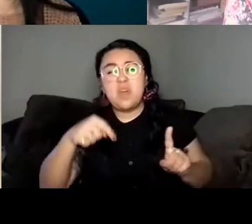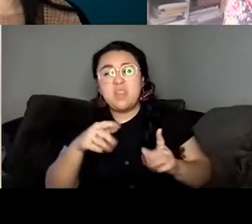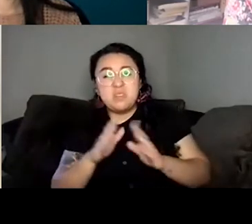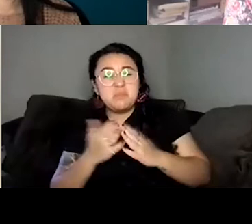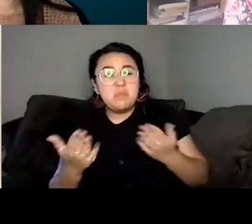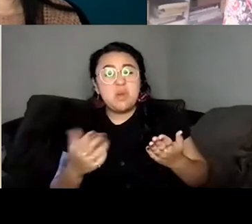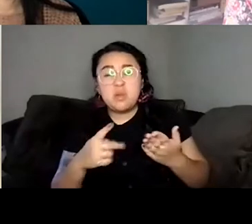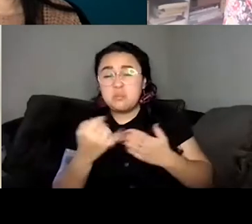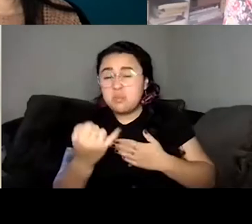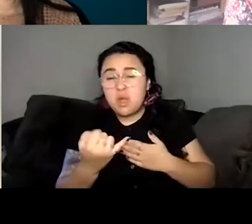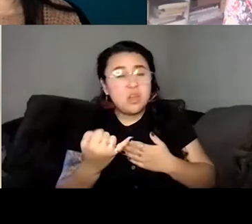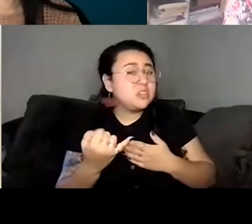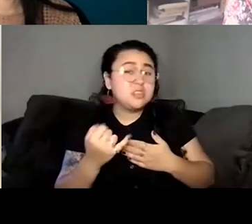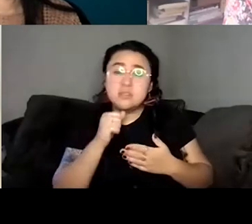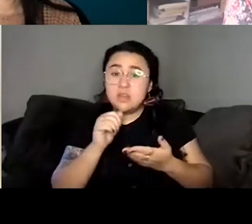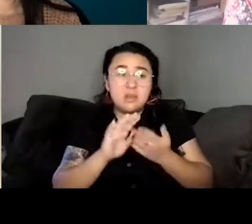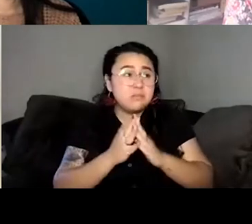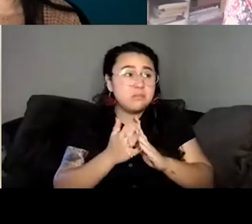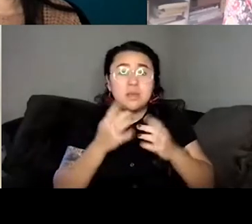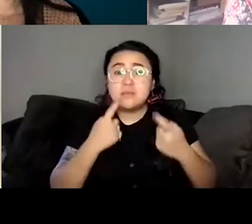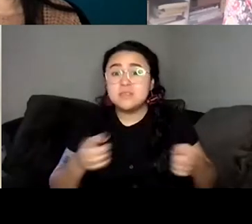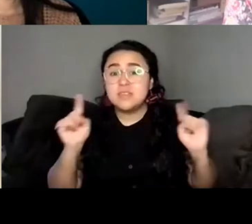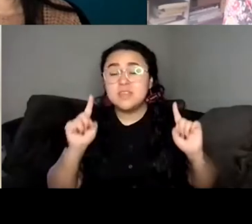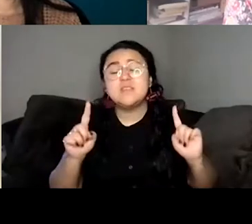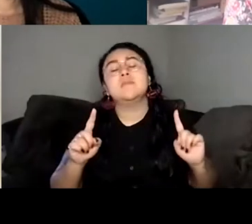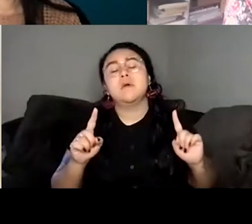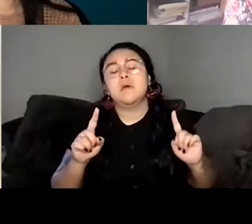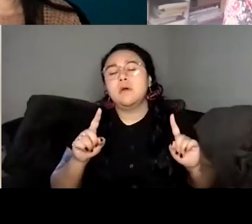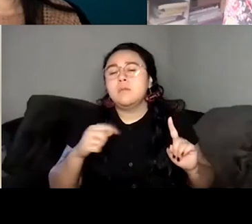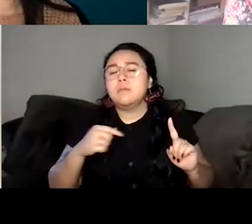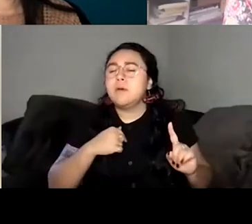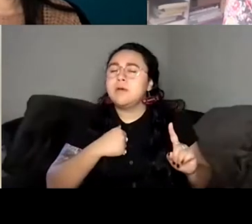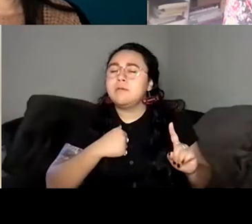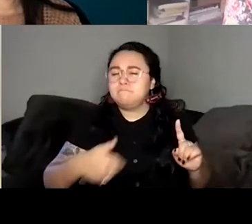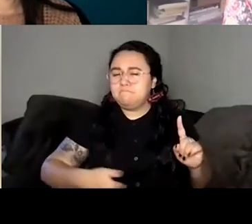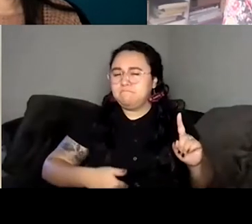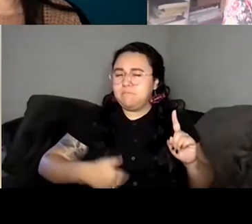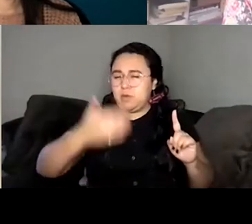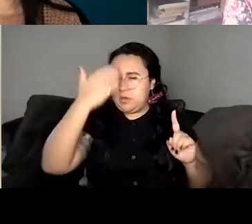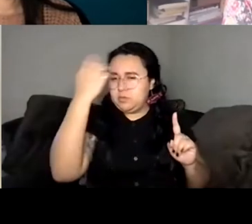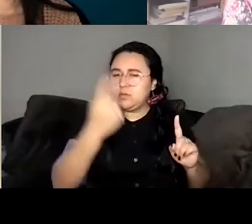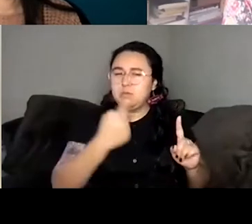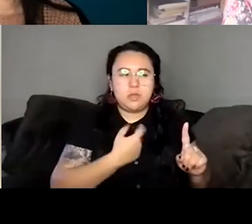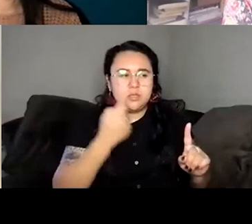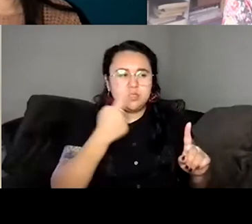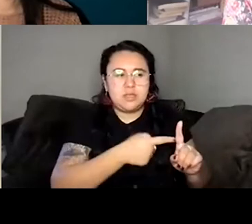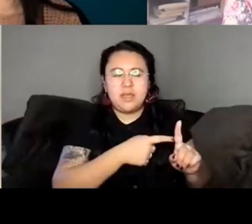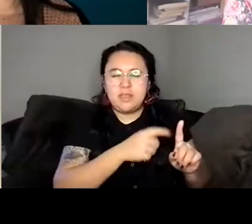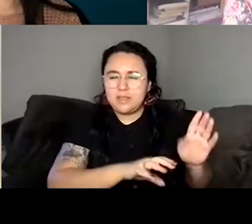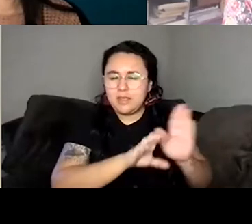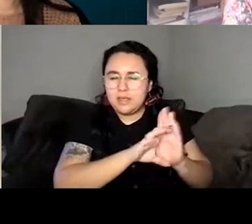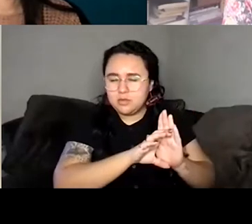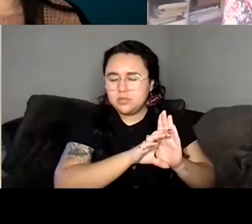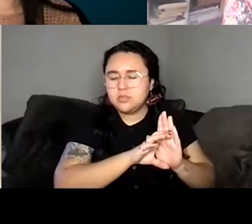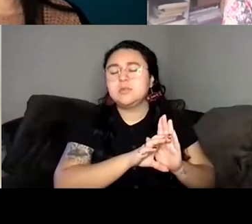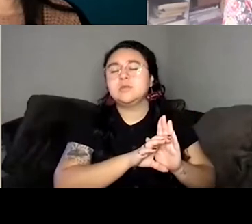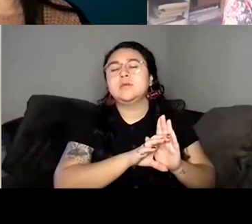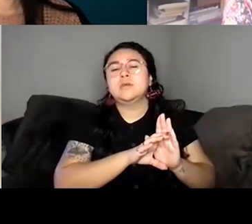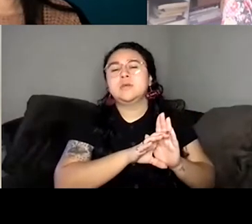a book, I always felt that, you know, I always felt that there would be someone out there who would understand Wella and I think that's what helps me so